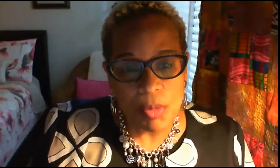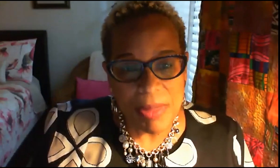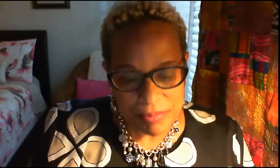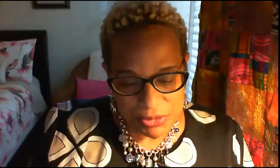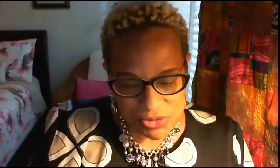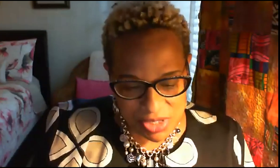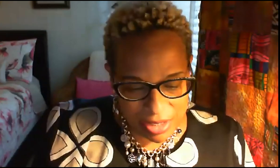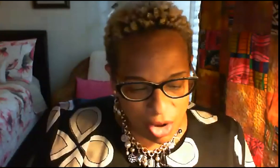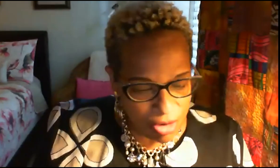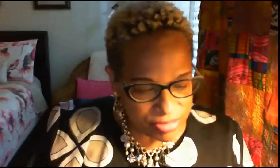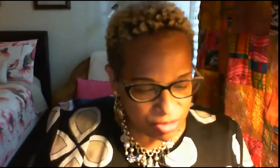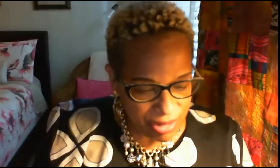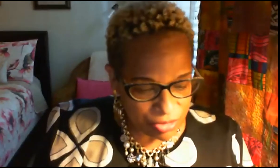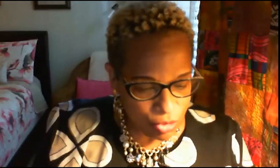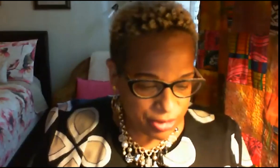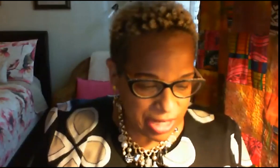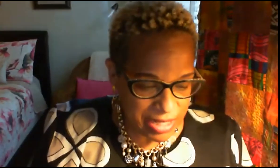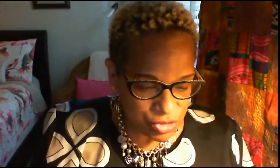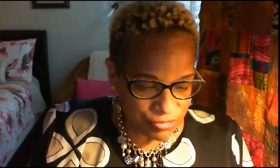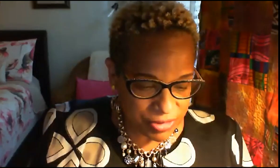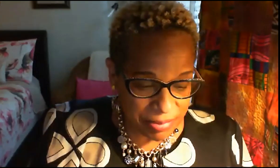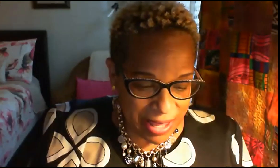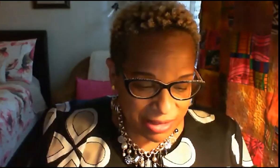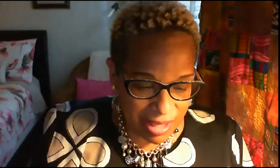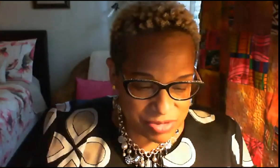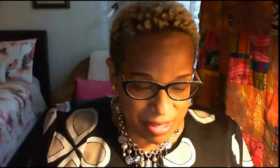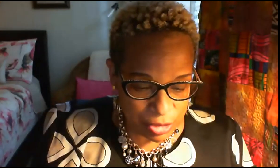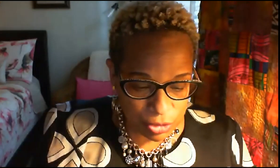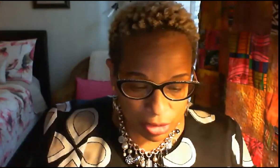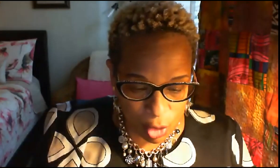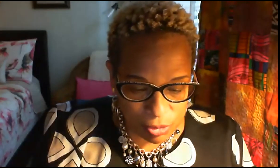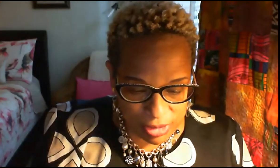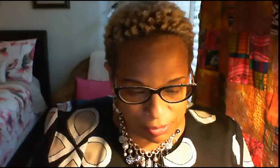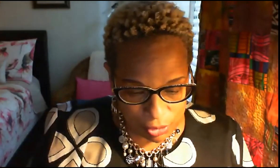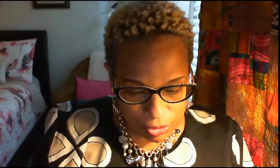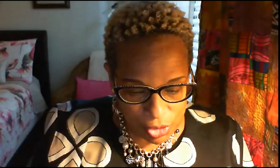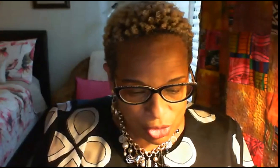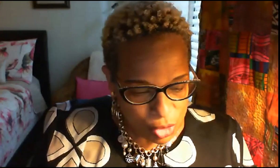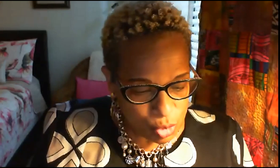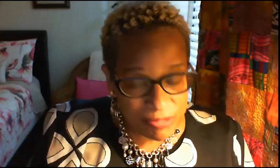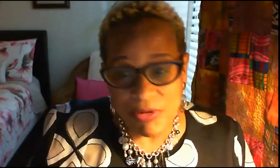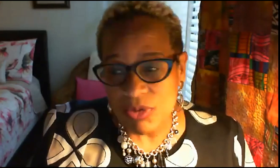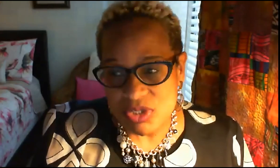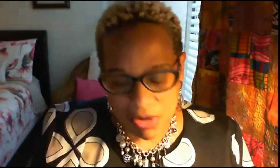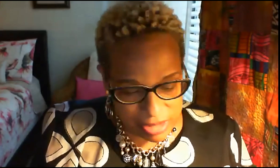members and on the ground organizer for the black lives matter global network who will focus on the